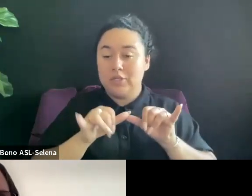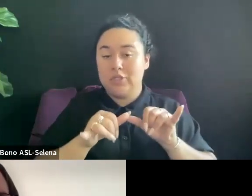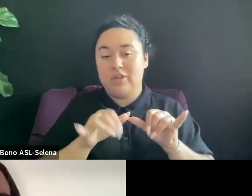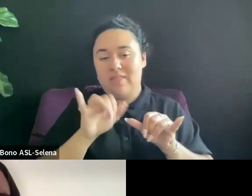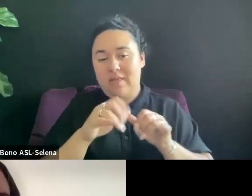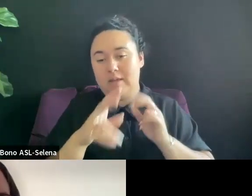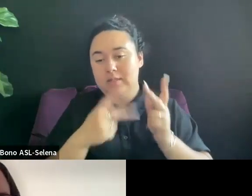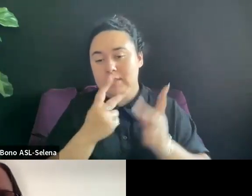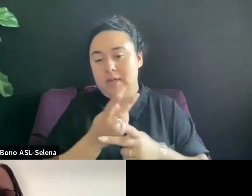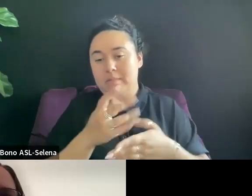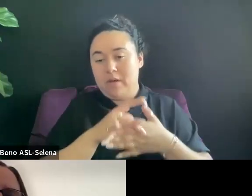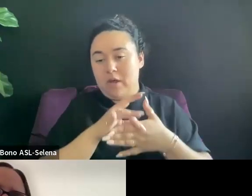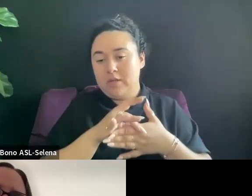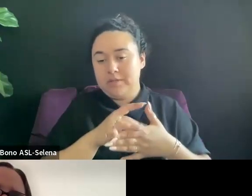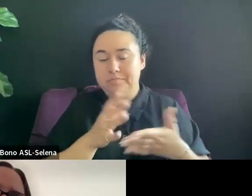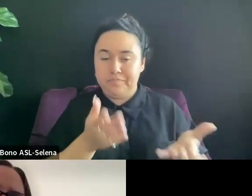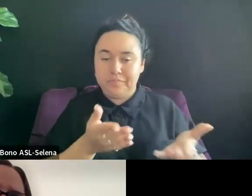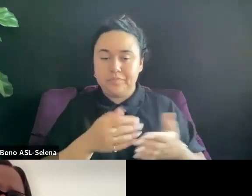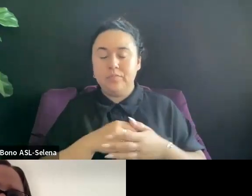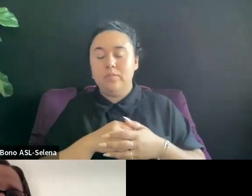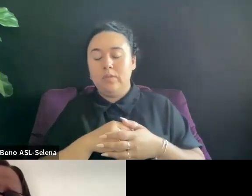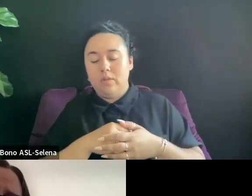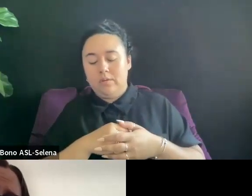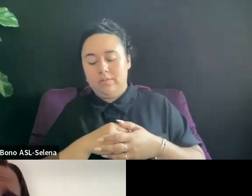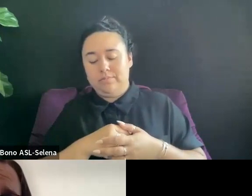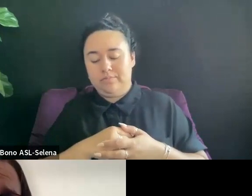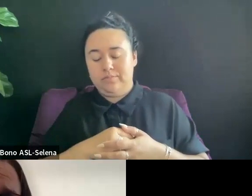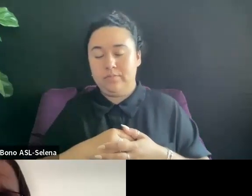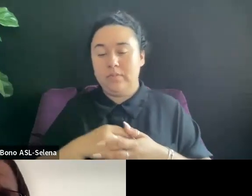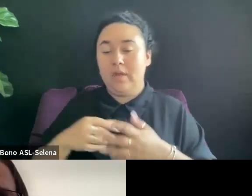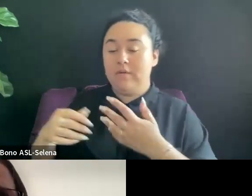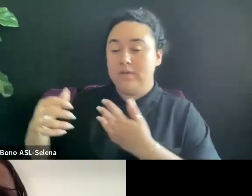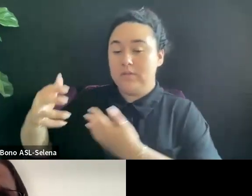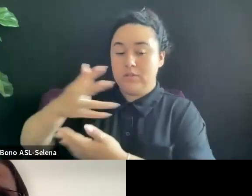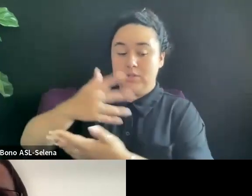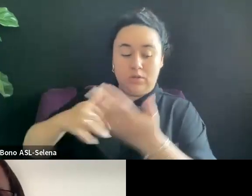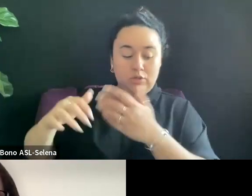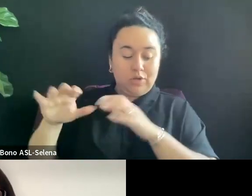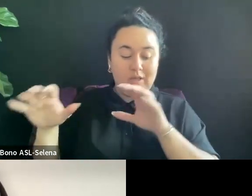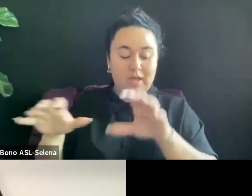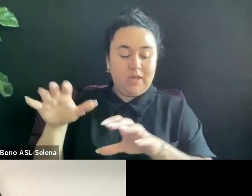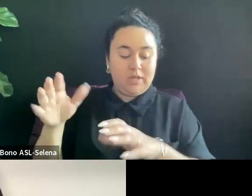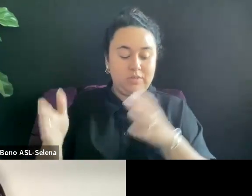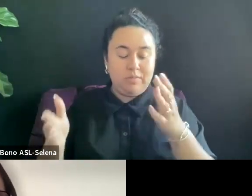IF IT'S MORE SOCIAL ACTION, IT MIGHT BE MORE HOT DOCS.